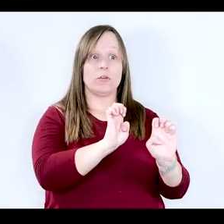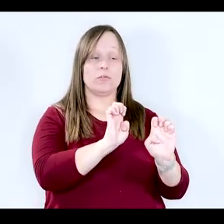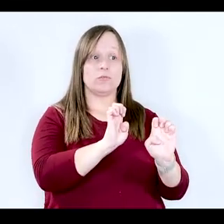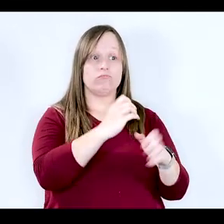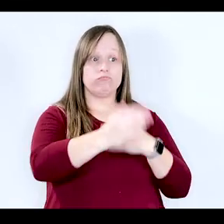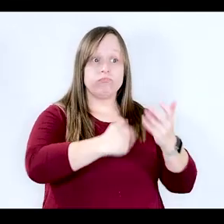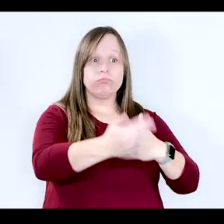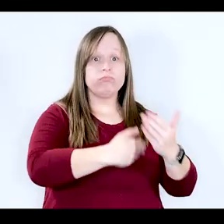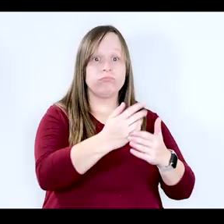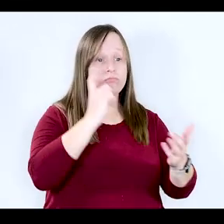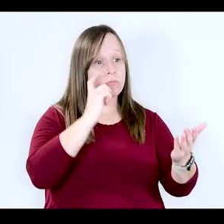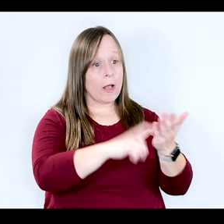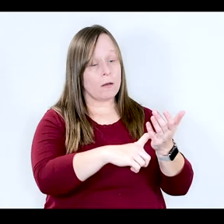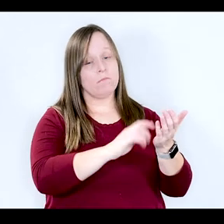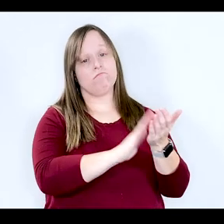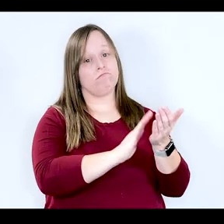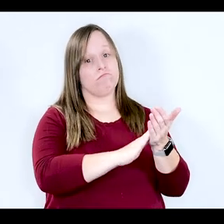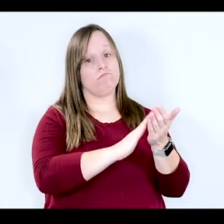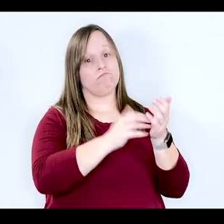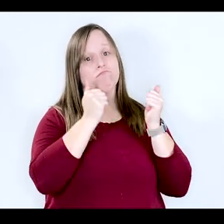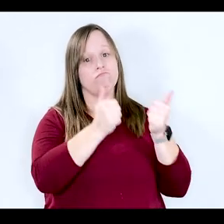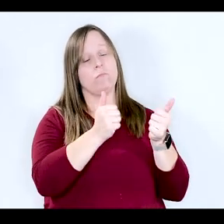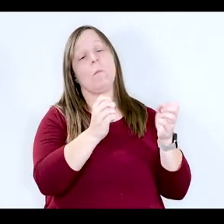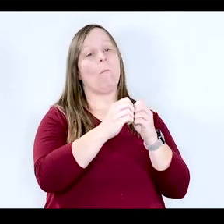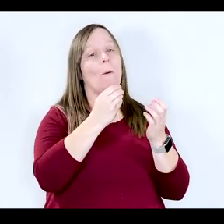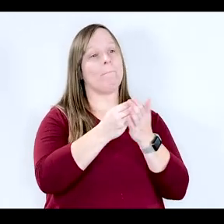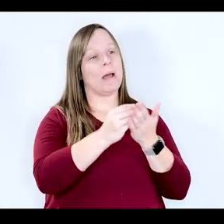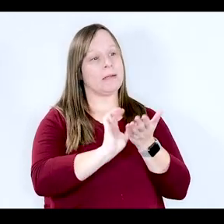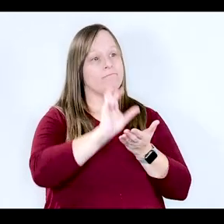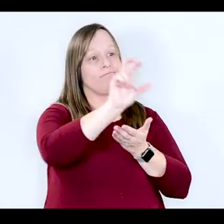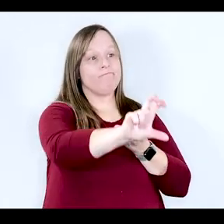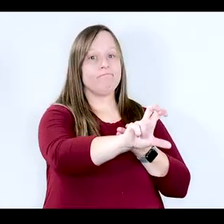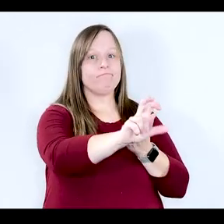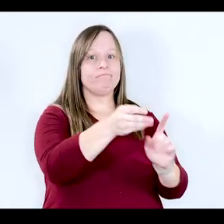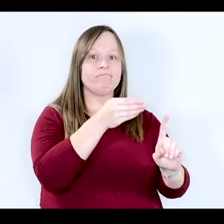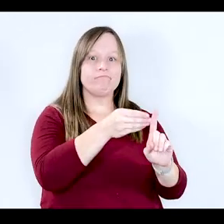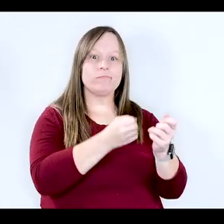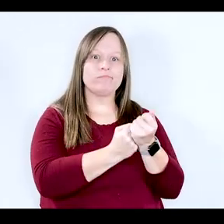being recognized and that a lot more money is being directed towards